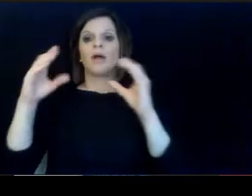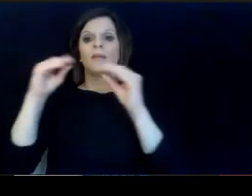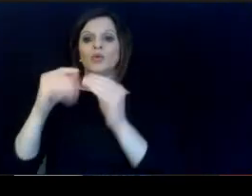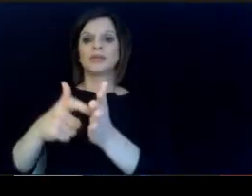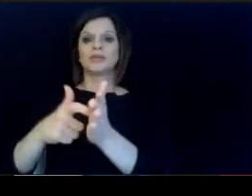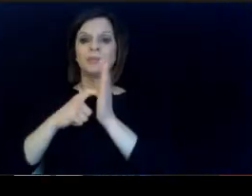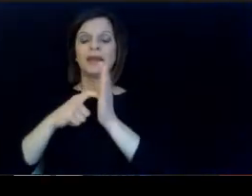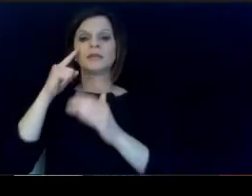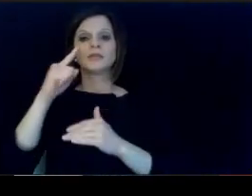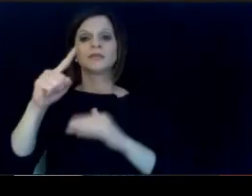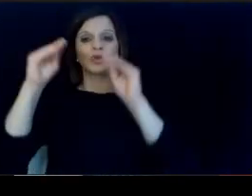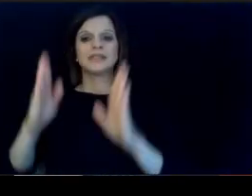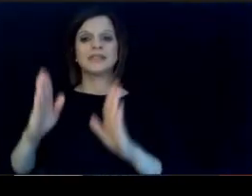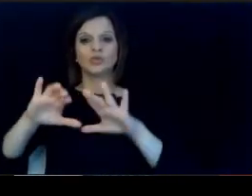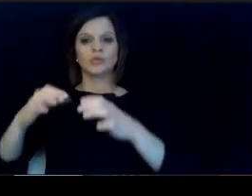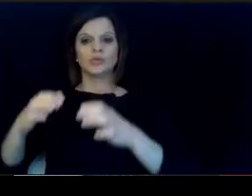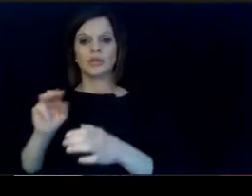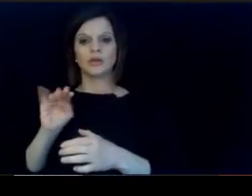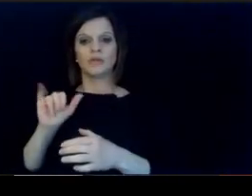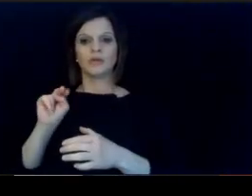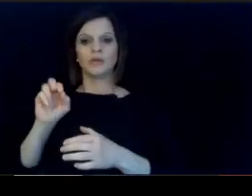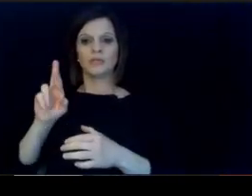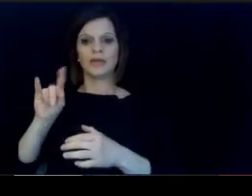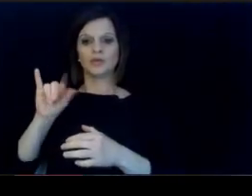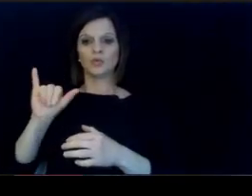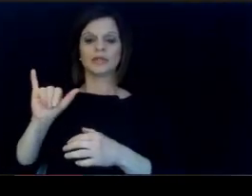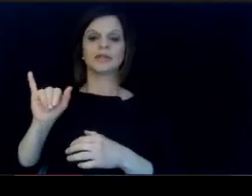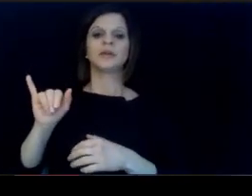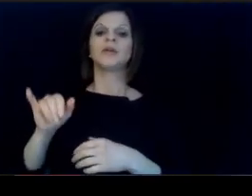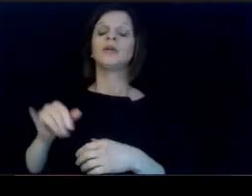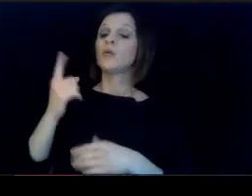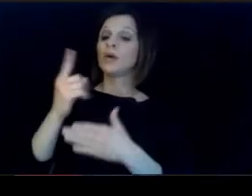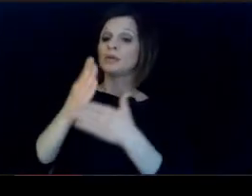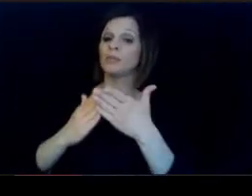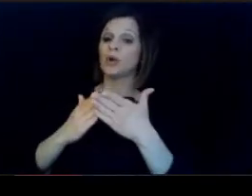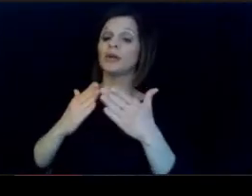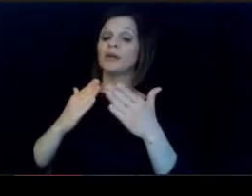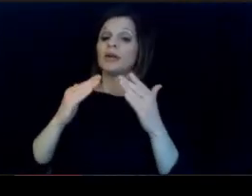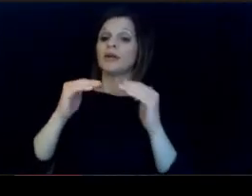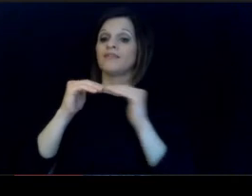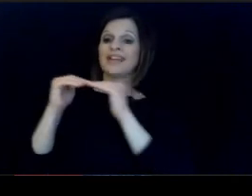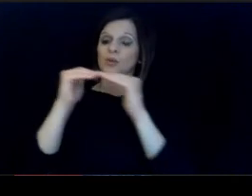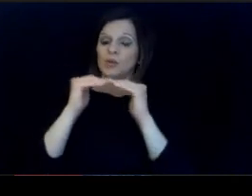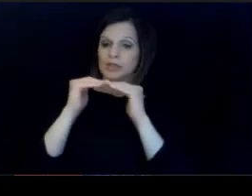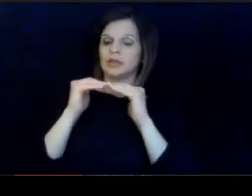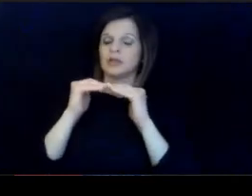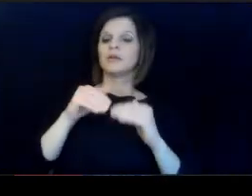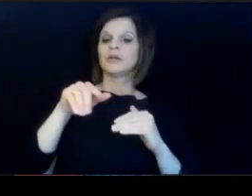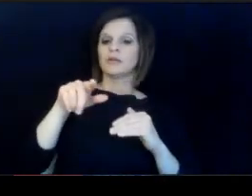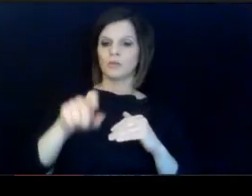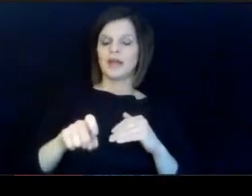One of the aspects of equity that we have to. take into account is the urban ruled.